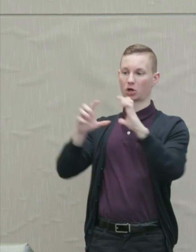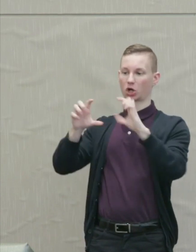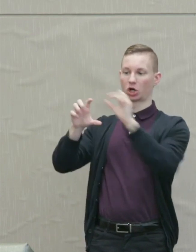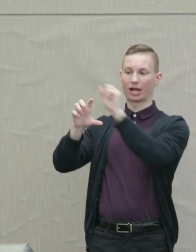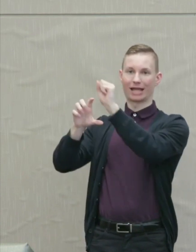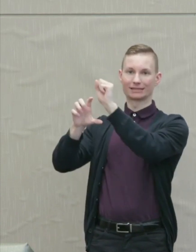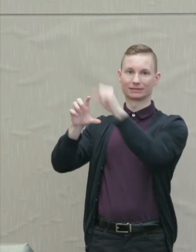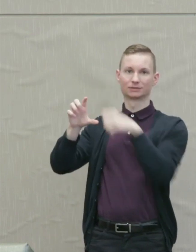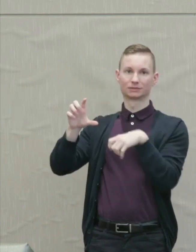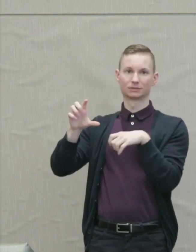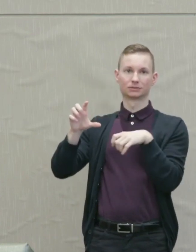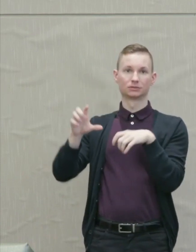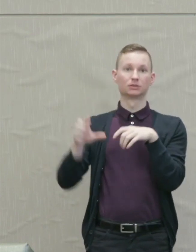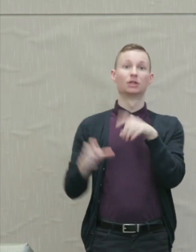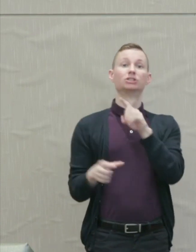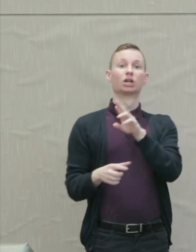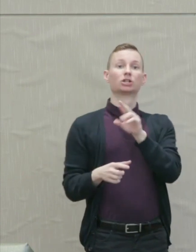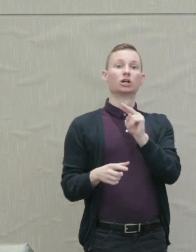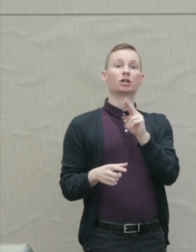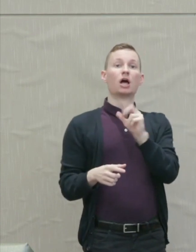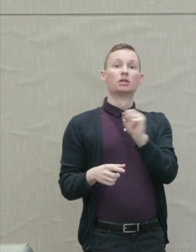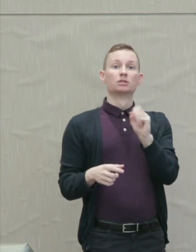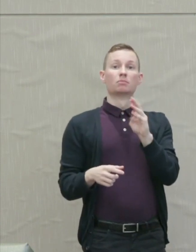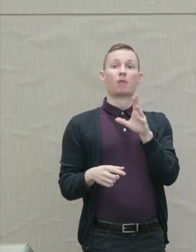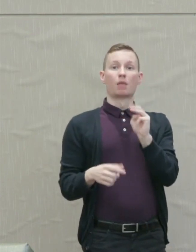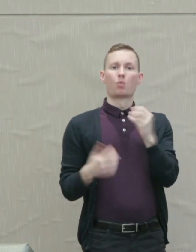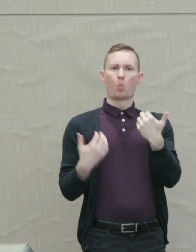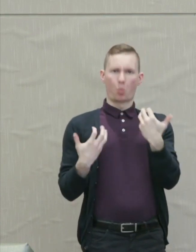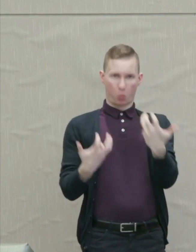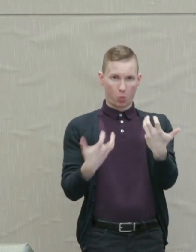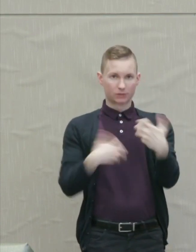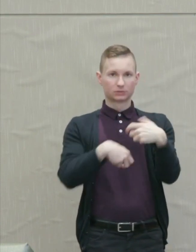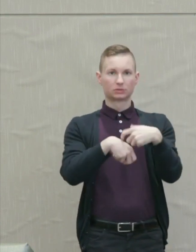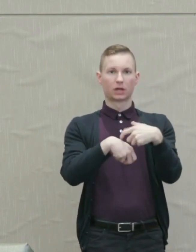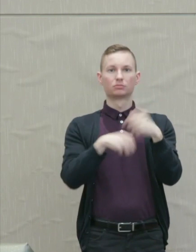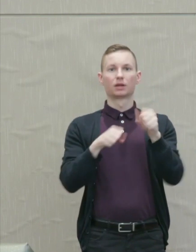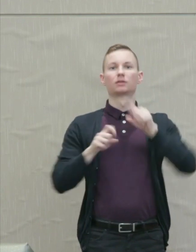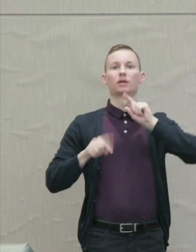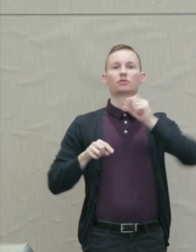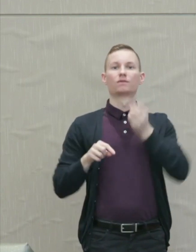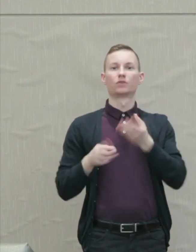Dr. Nussbaum would like to have time at least to answer a few student questions before she